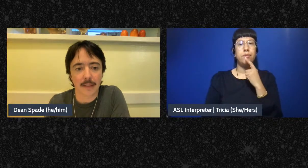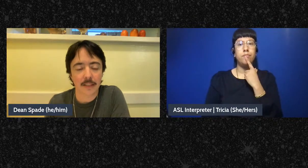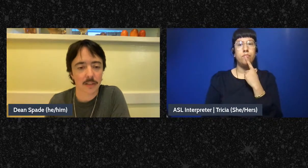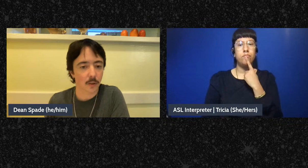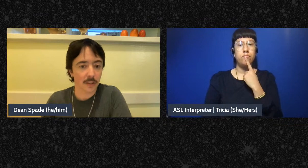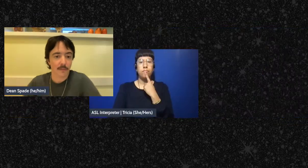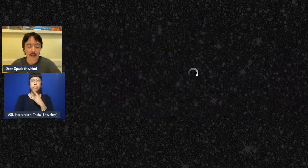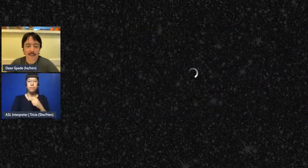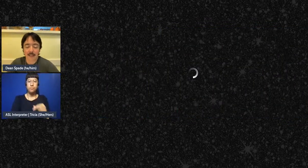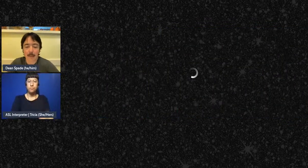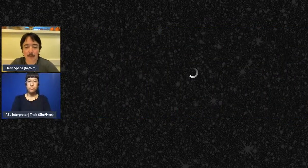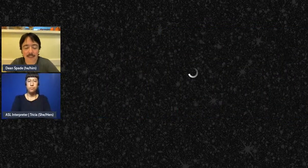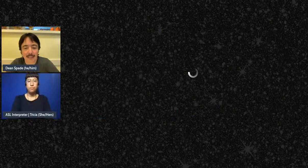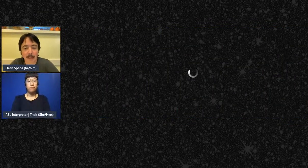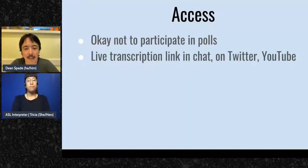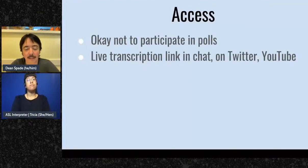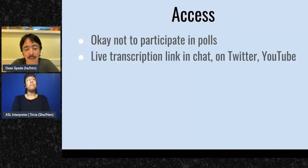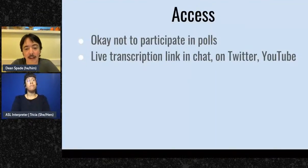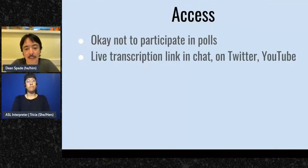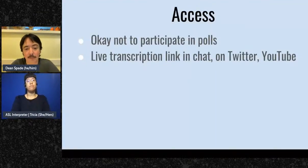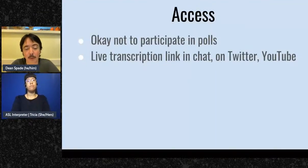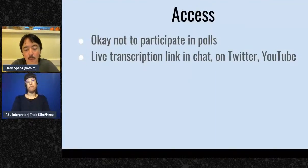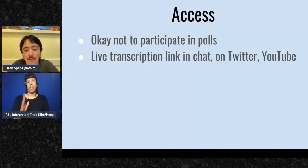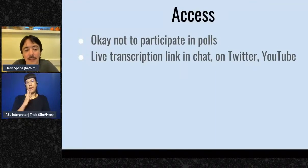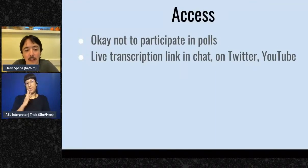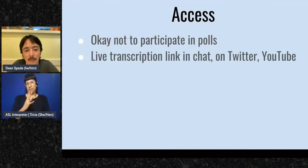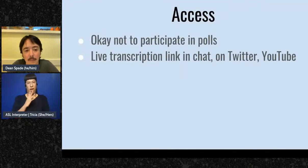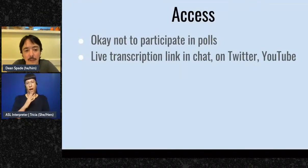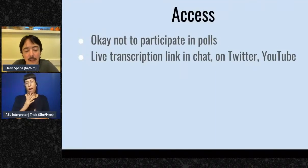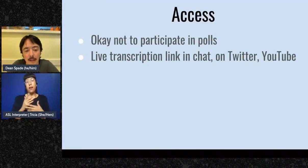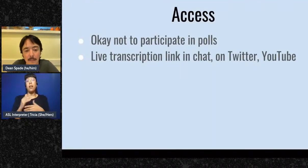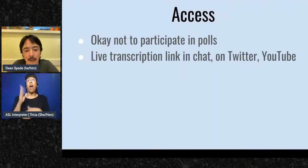it's totally fine to not participate in the interactive polls that I'll be putting up